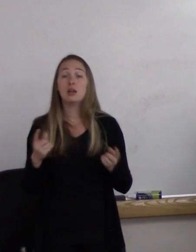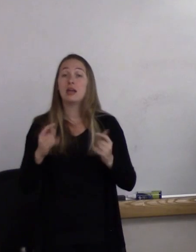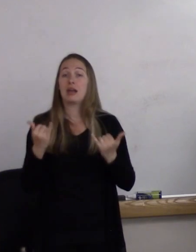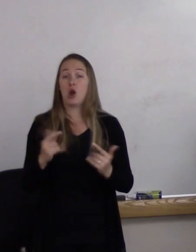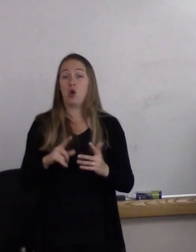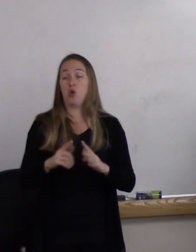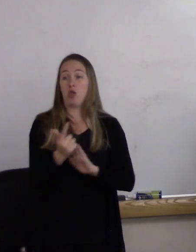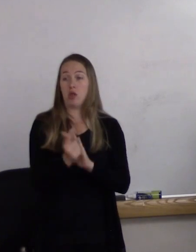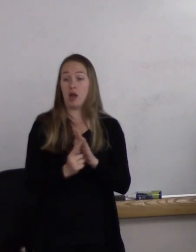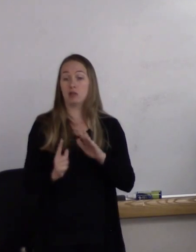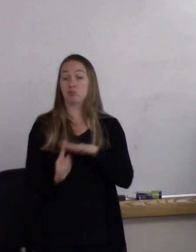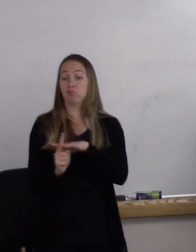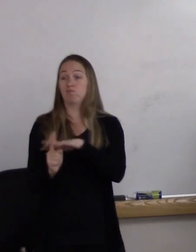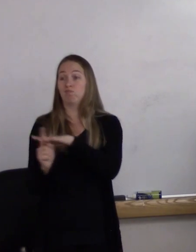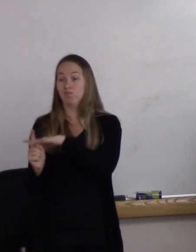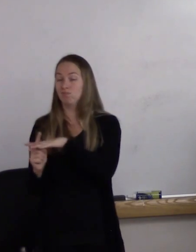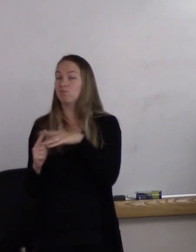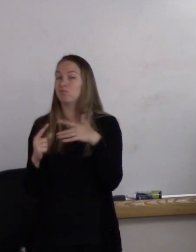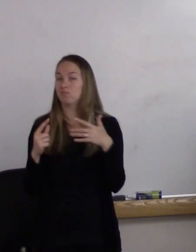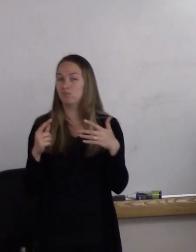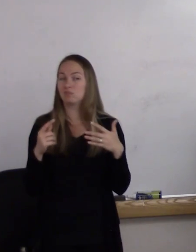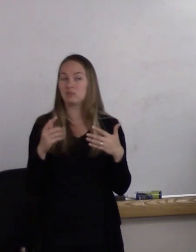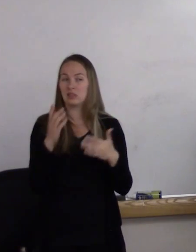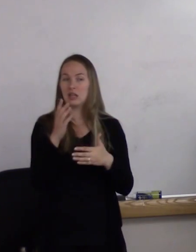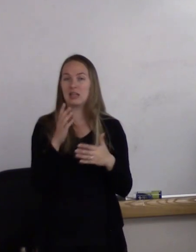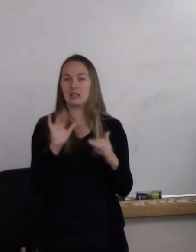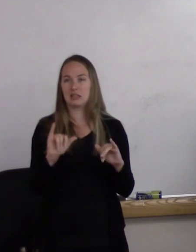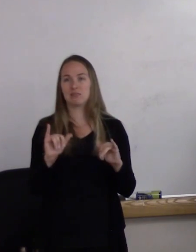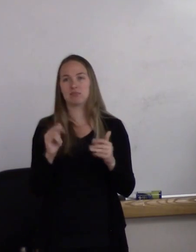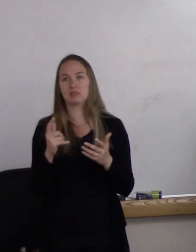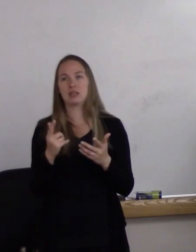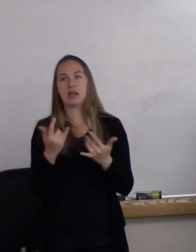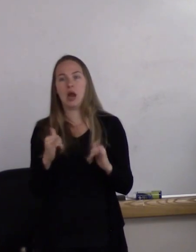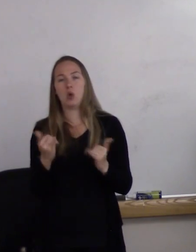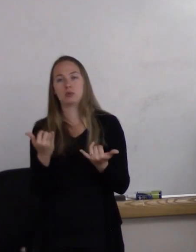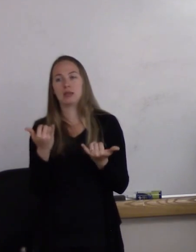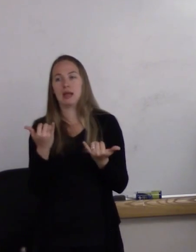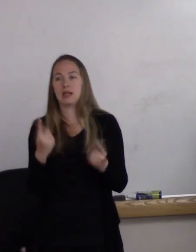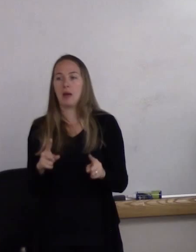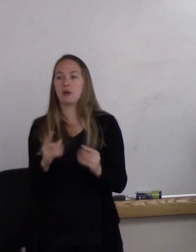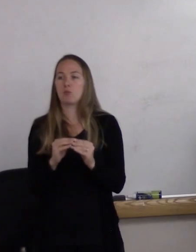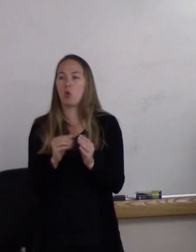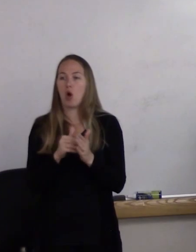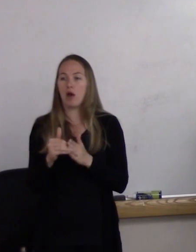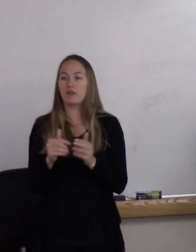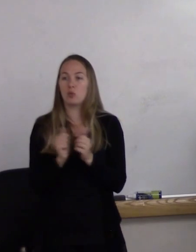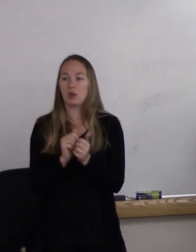A lot of that is occurring in sort of youth. I'm sure you've all heard youth sports, sort of,